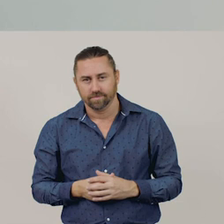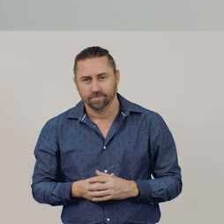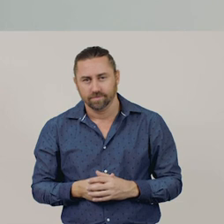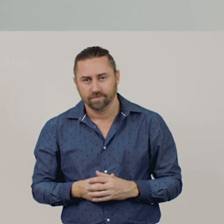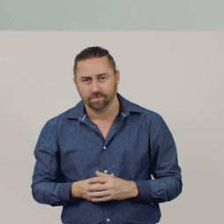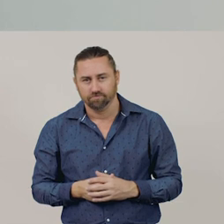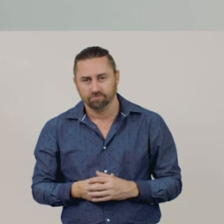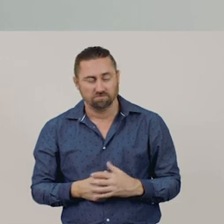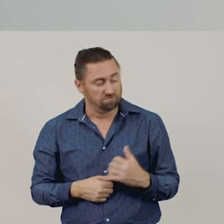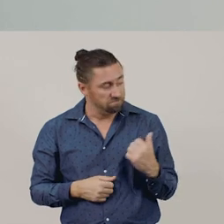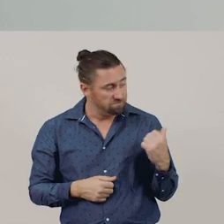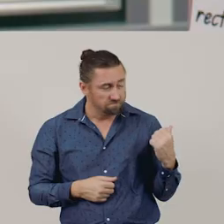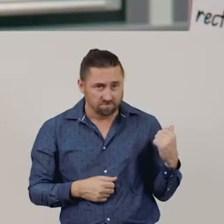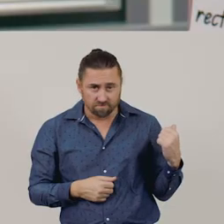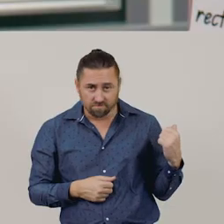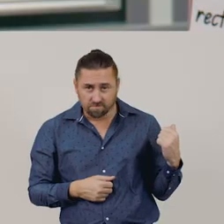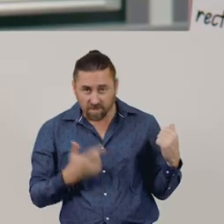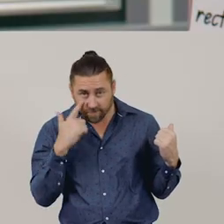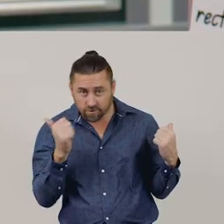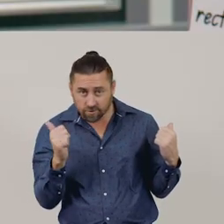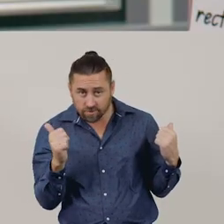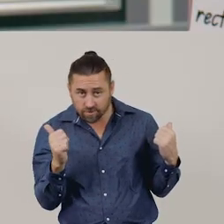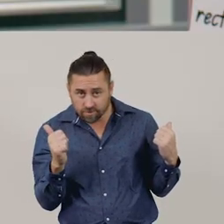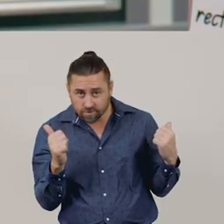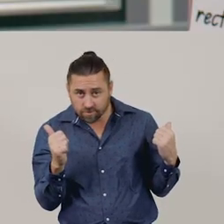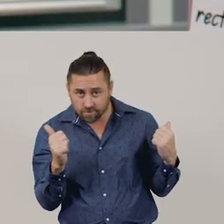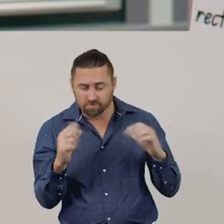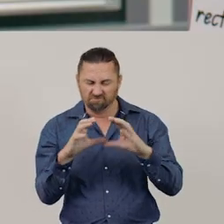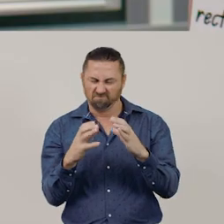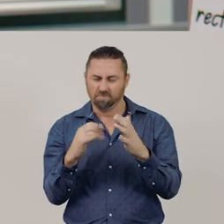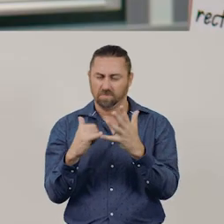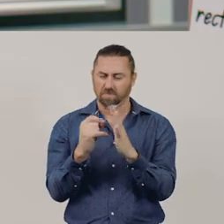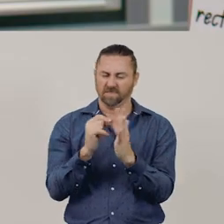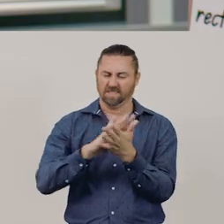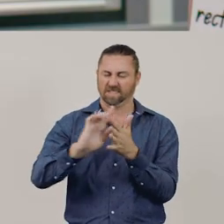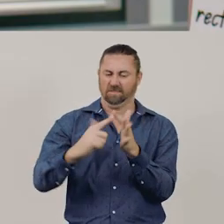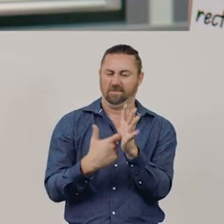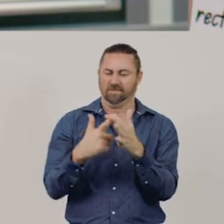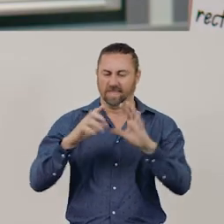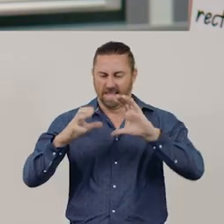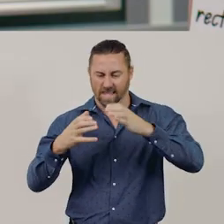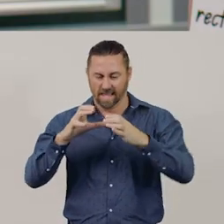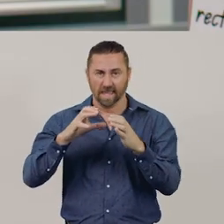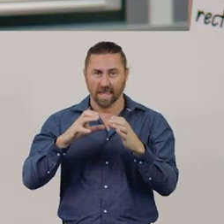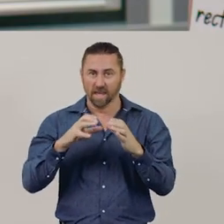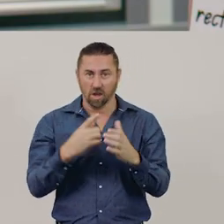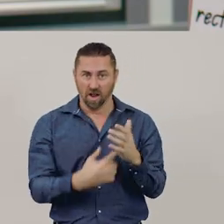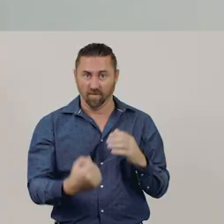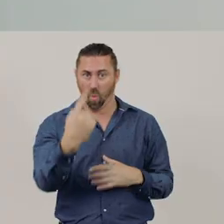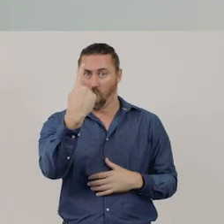You may be very familiar with this object. The mathematical name is a sphere, as it only has one curved surface.